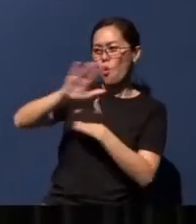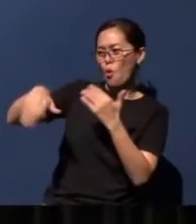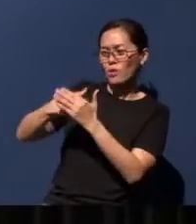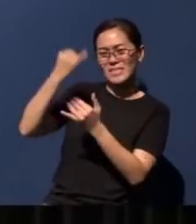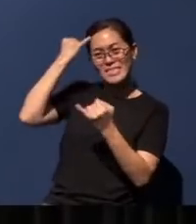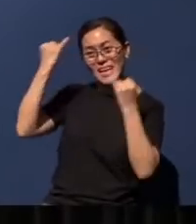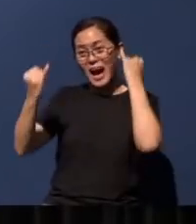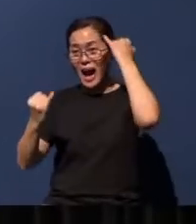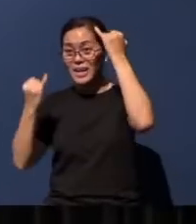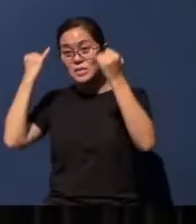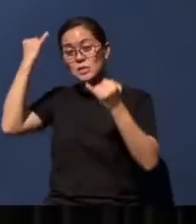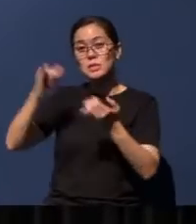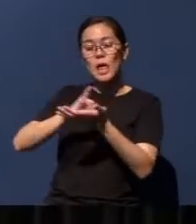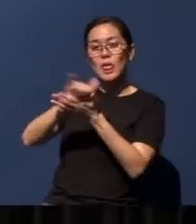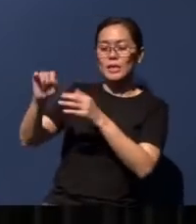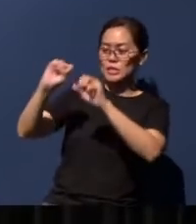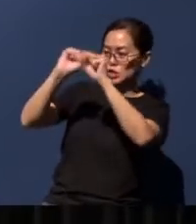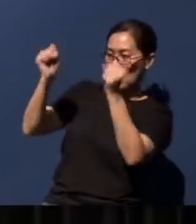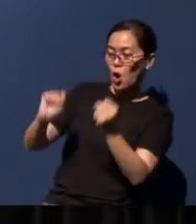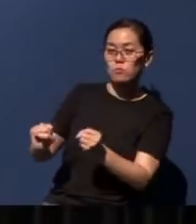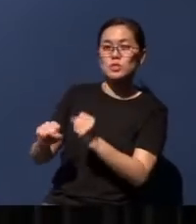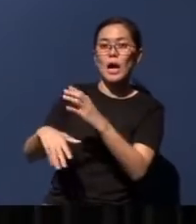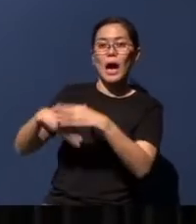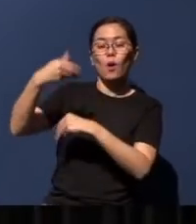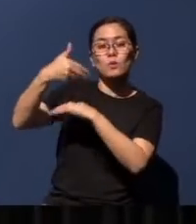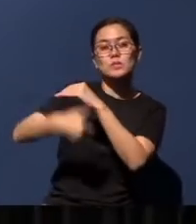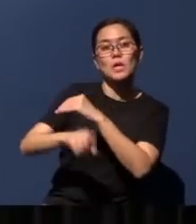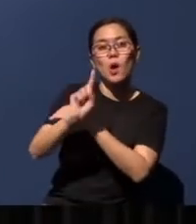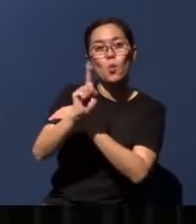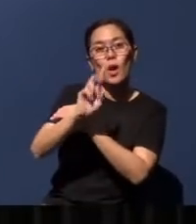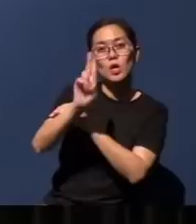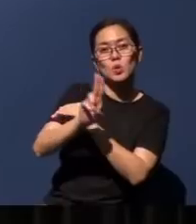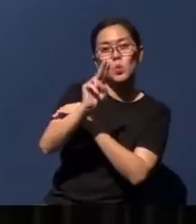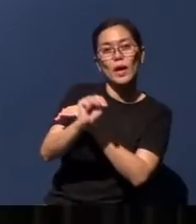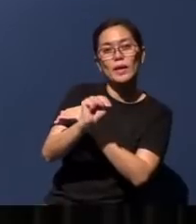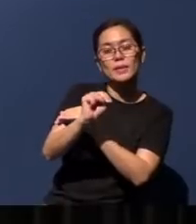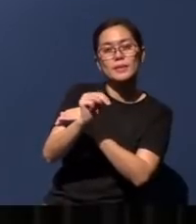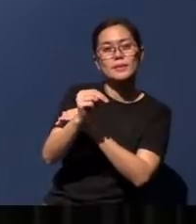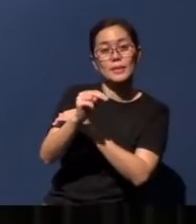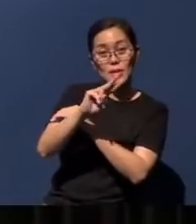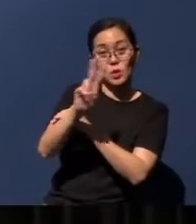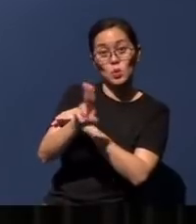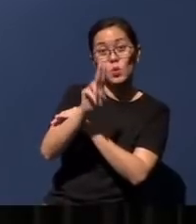these sculptures are standing right outside the United Nations Headquarters, by the way -